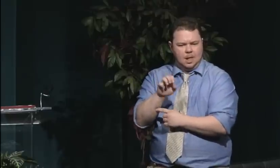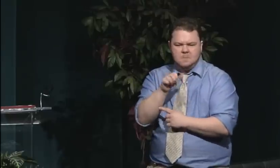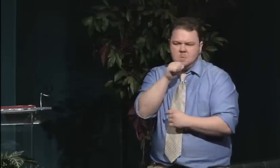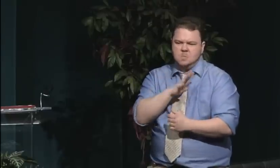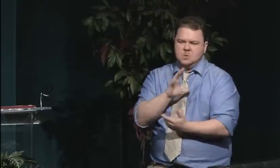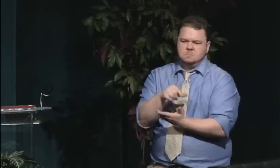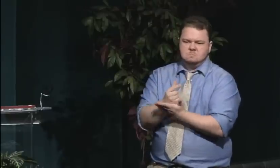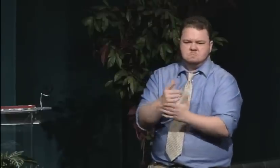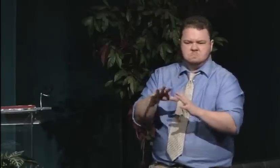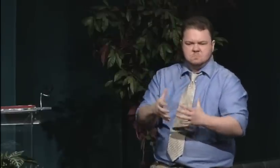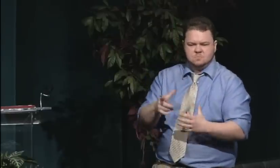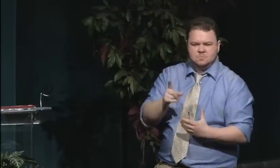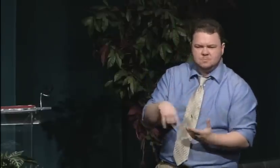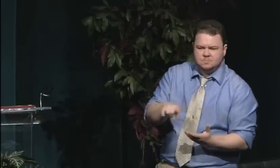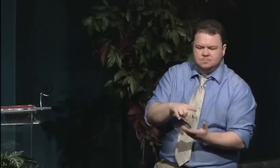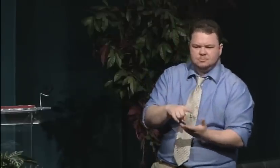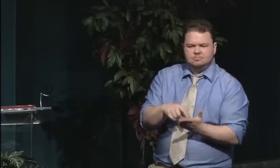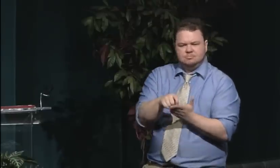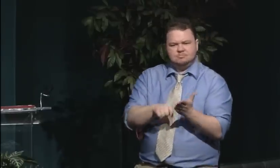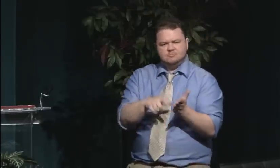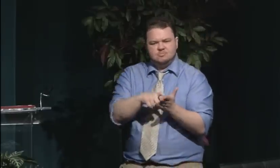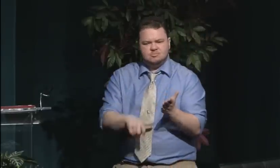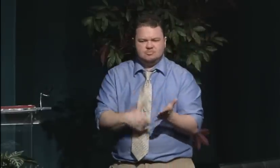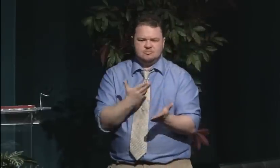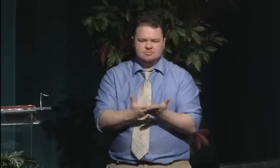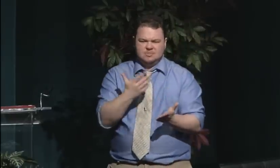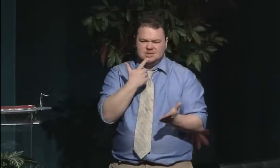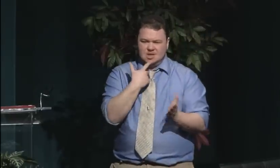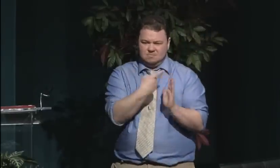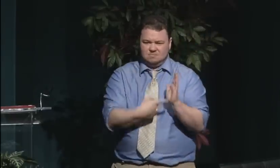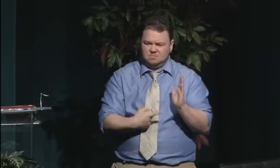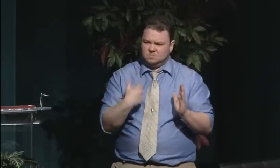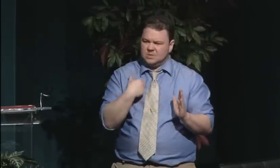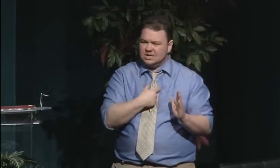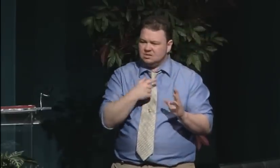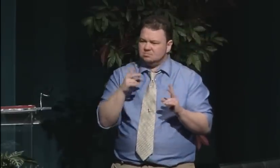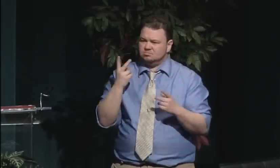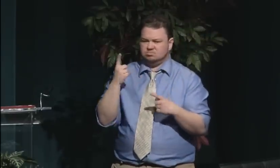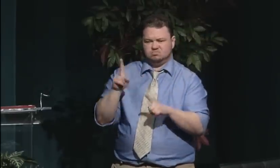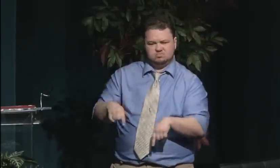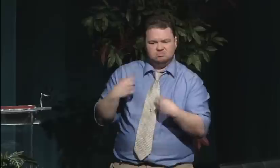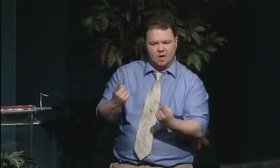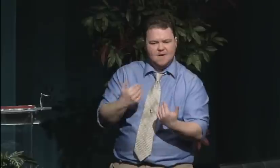And they said that Gallaudet needs to be a place for both deaf men and women,